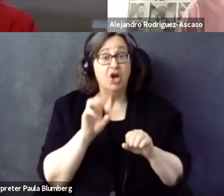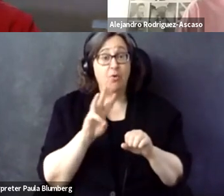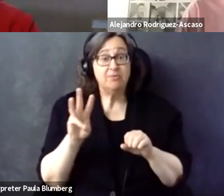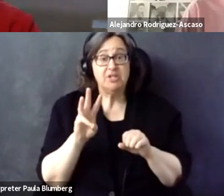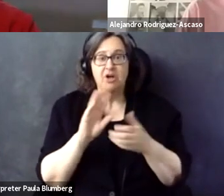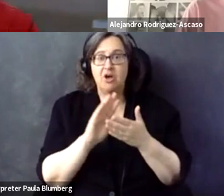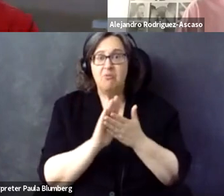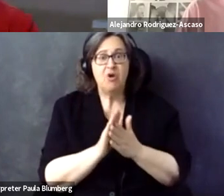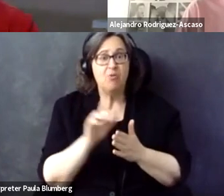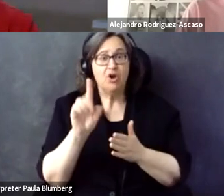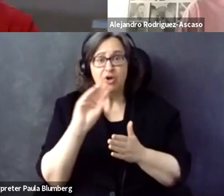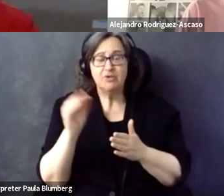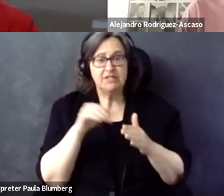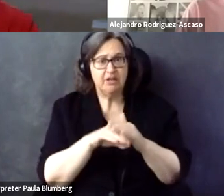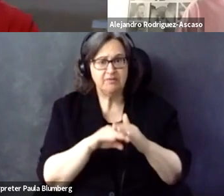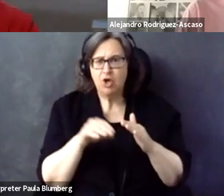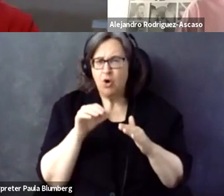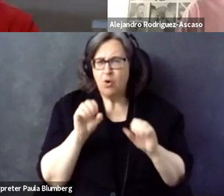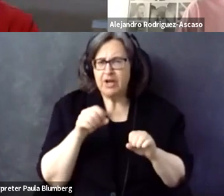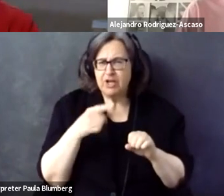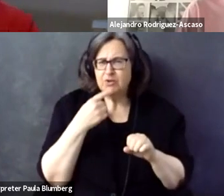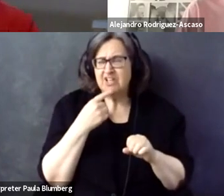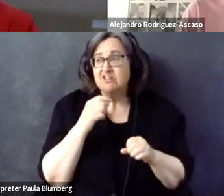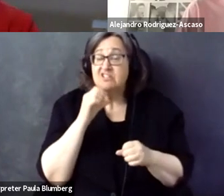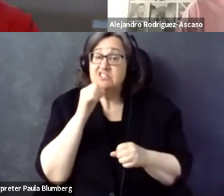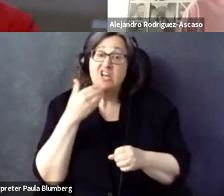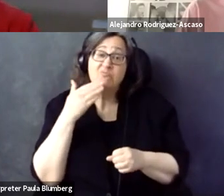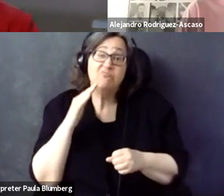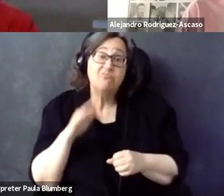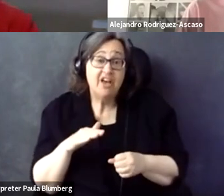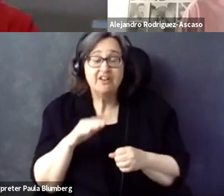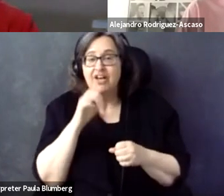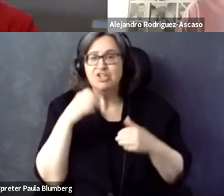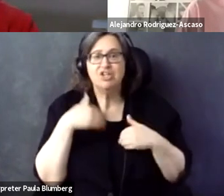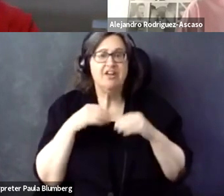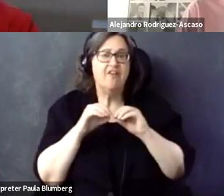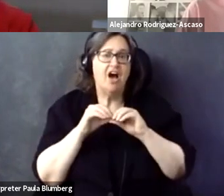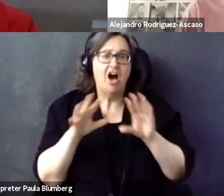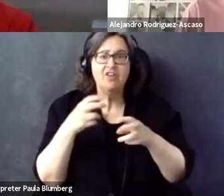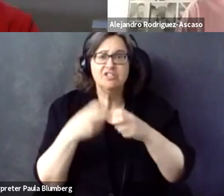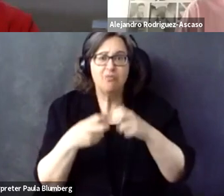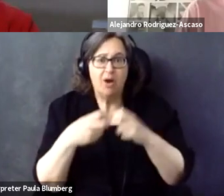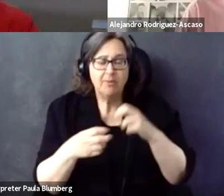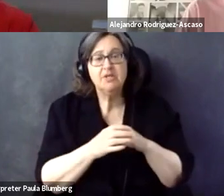often have different approaches, different -- exactly as you said, kind of website ever be 100% accessible or can you just say it's not